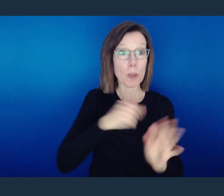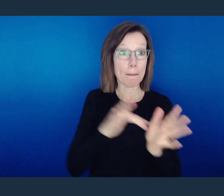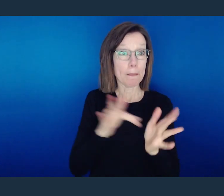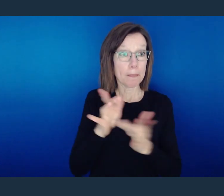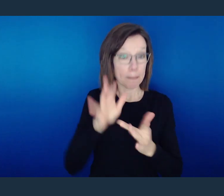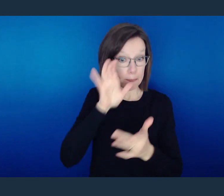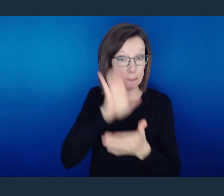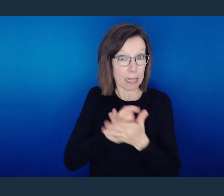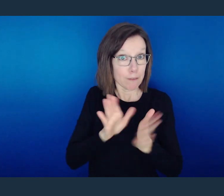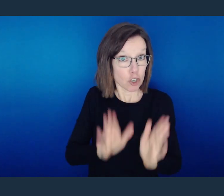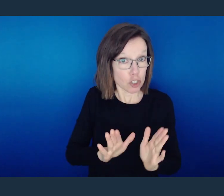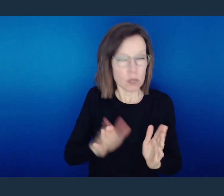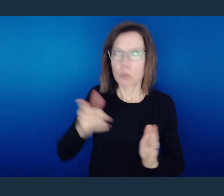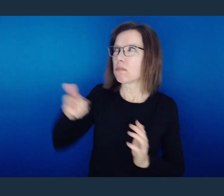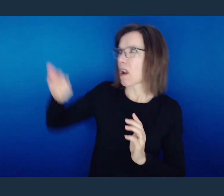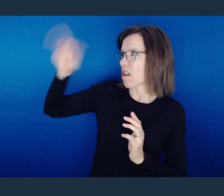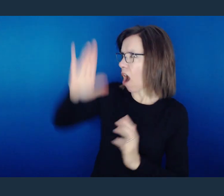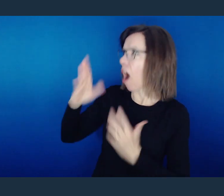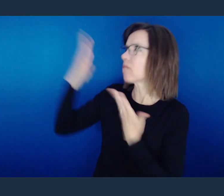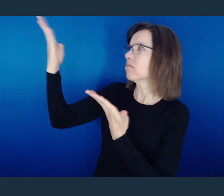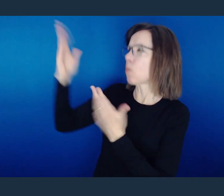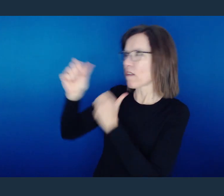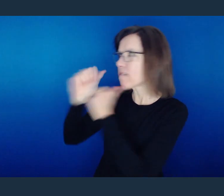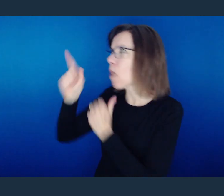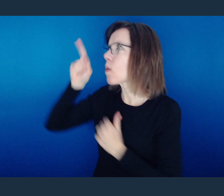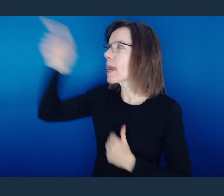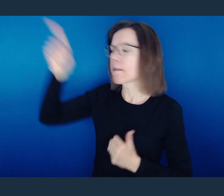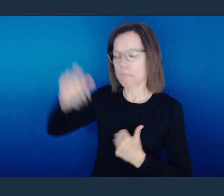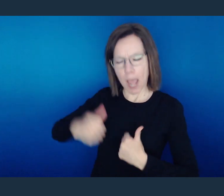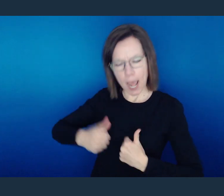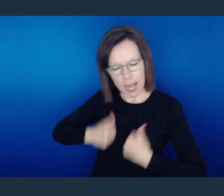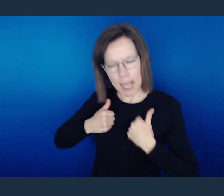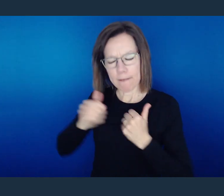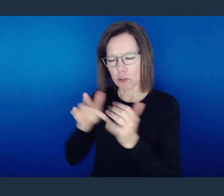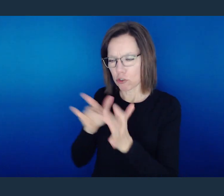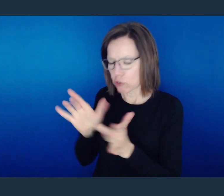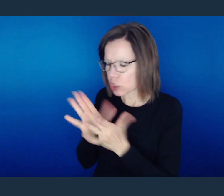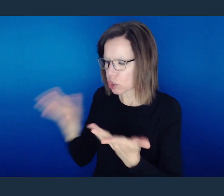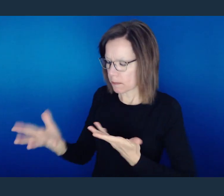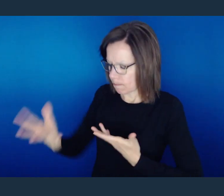So as believers, if we say that God is God and we follow Him and we're living the word